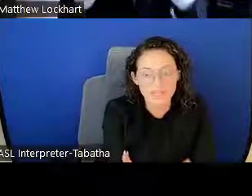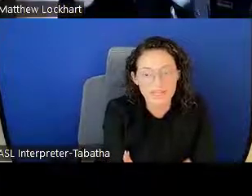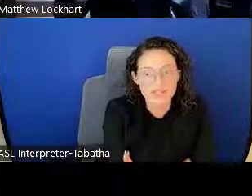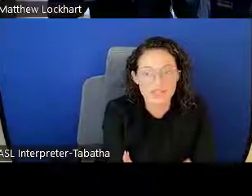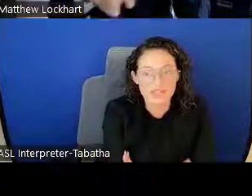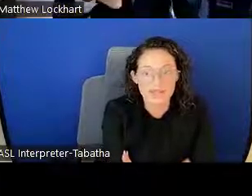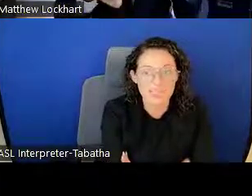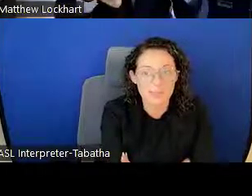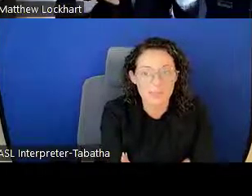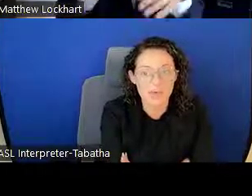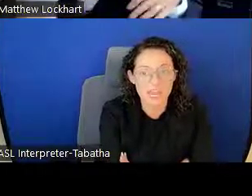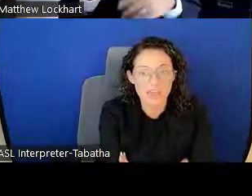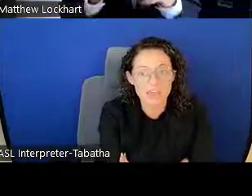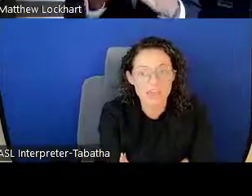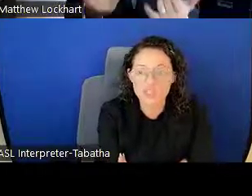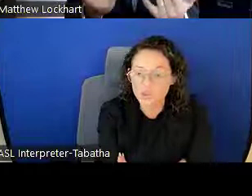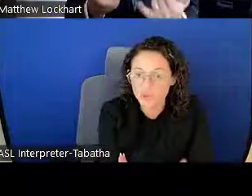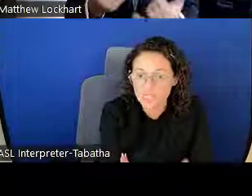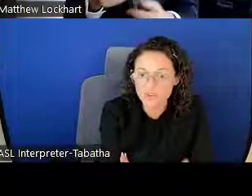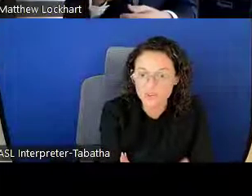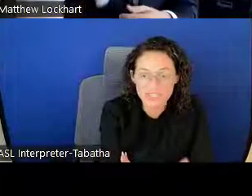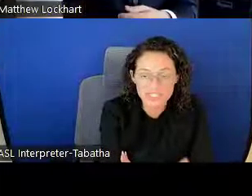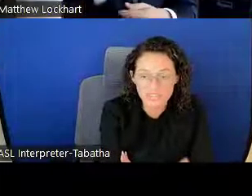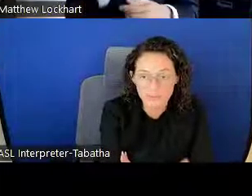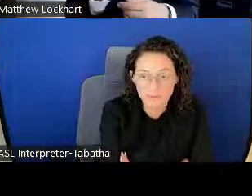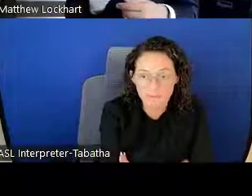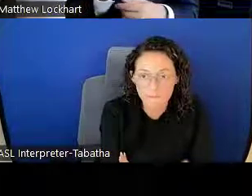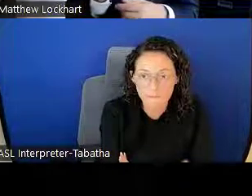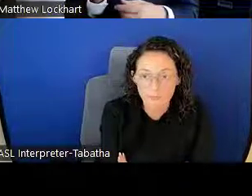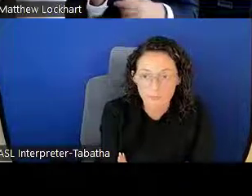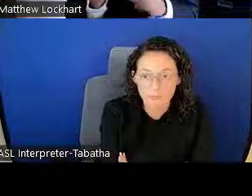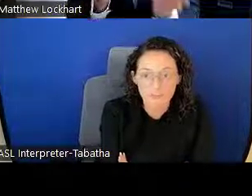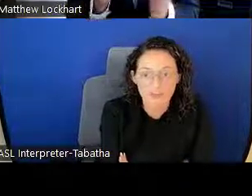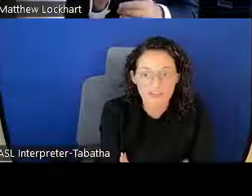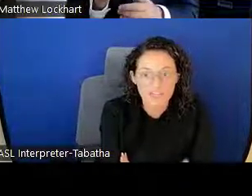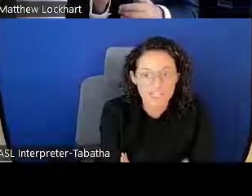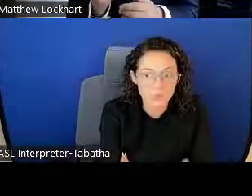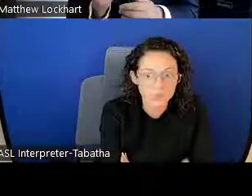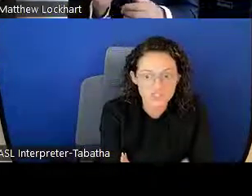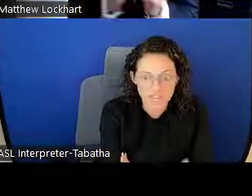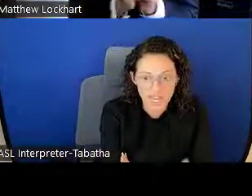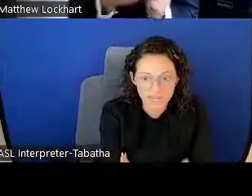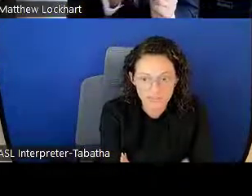Next, on September 8th and 2 weeks from today, we will have a Twitter chat.